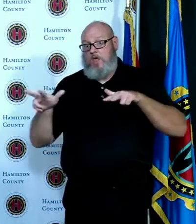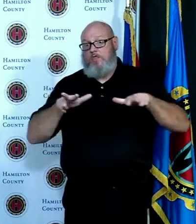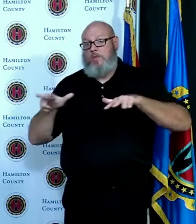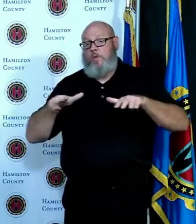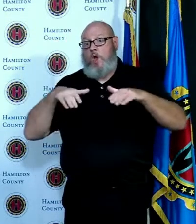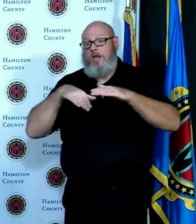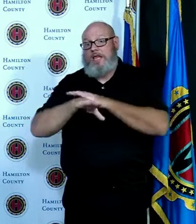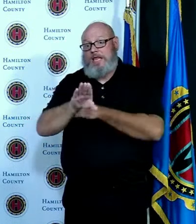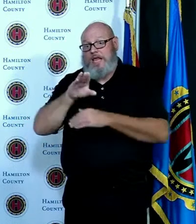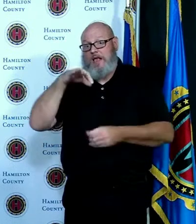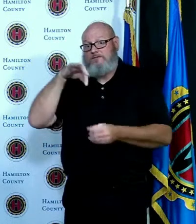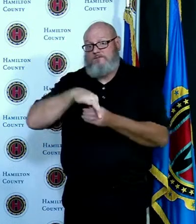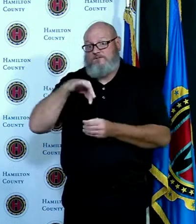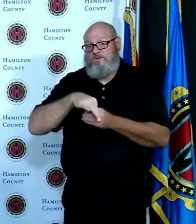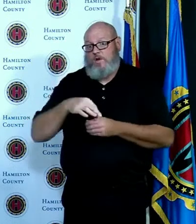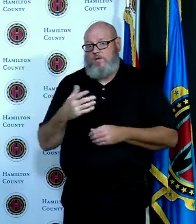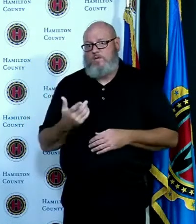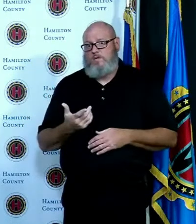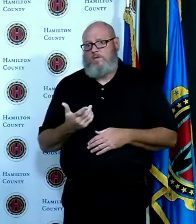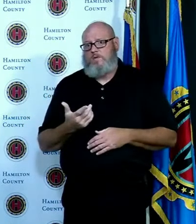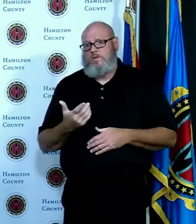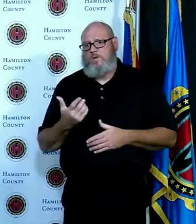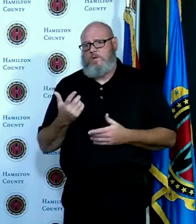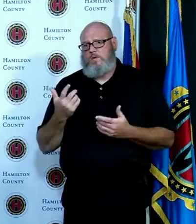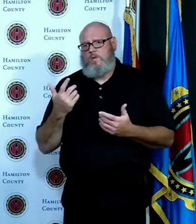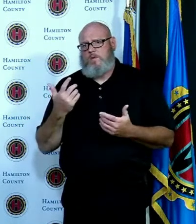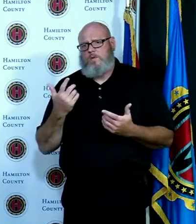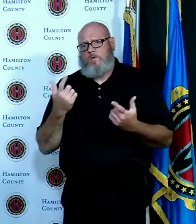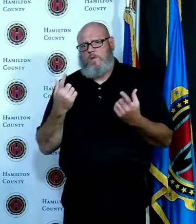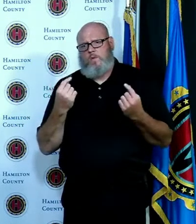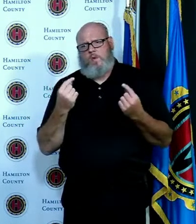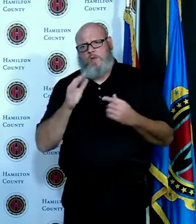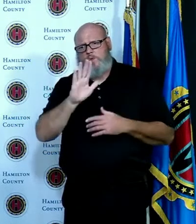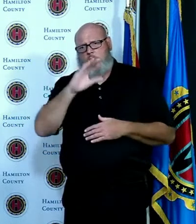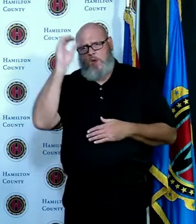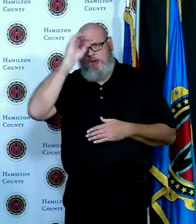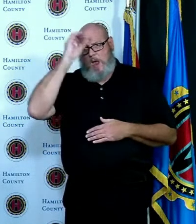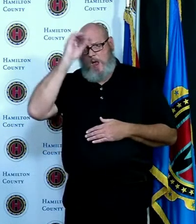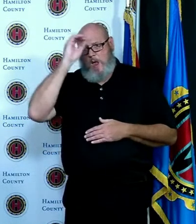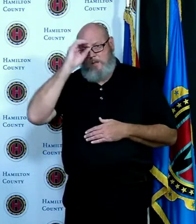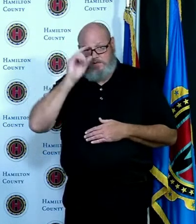stand in determining if if you can actually find out if that happened and the broader question is